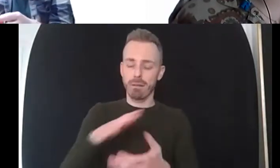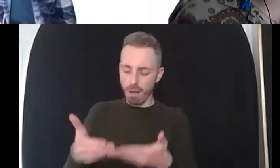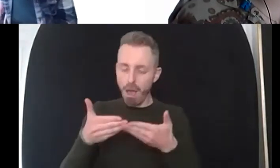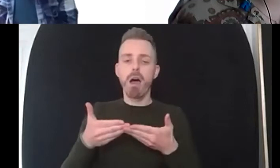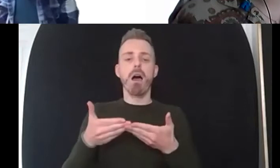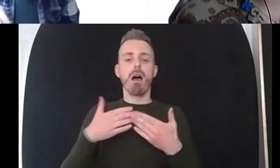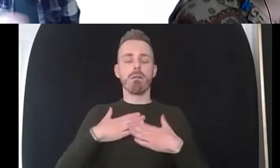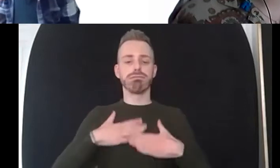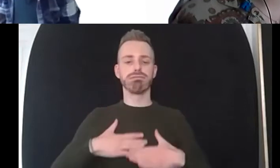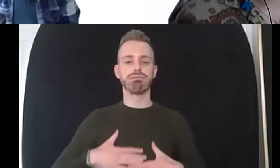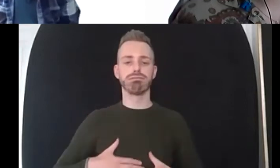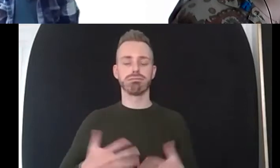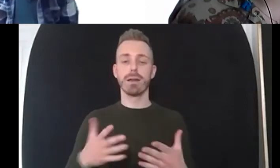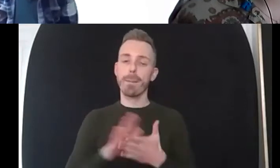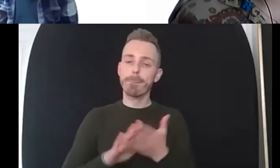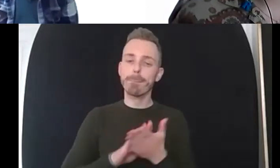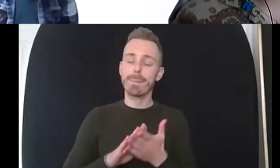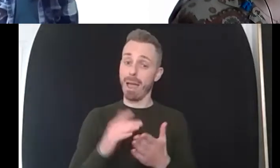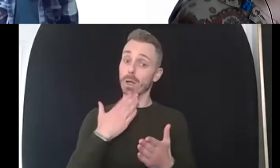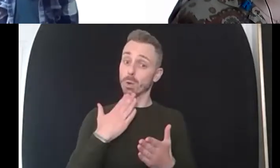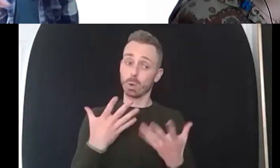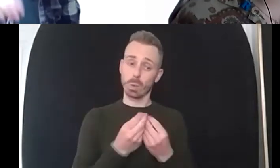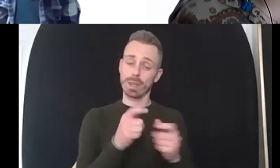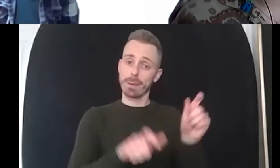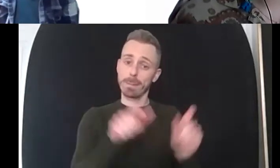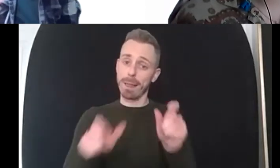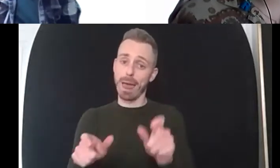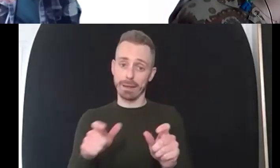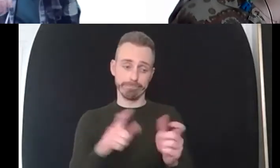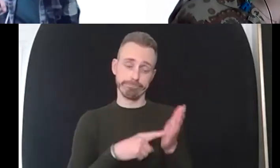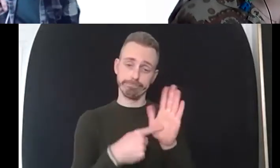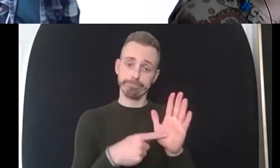reminder that's in their compassion bag and so they've got a number of tools that they can take